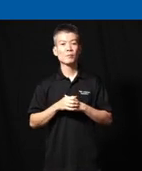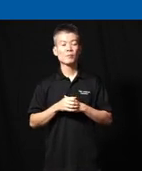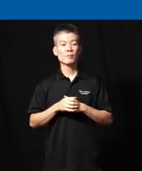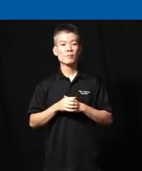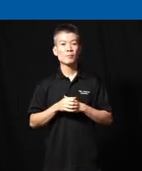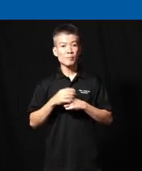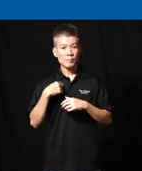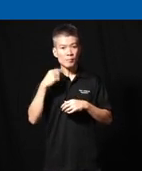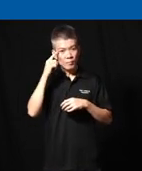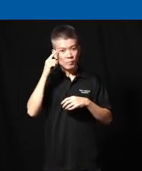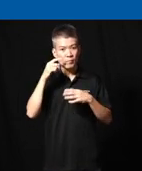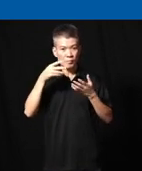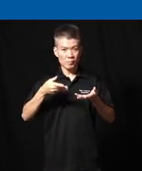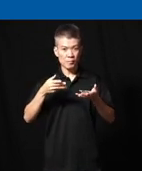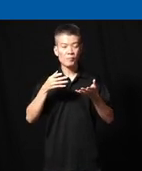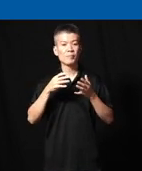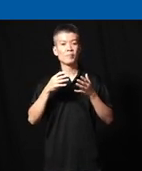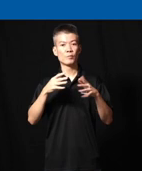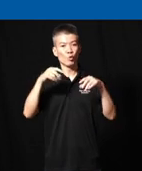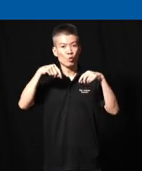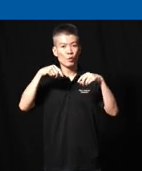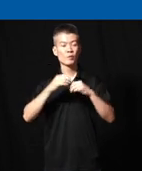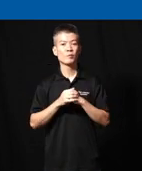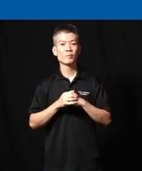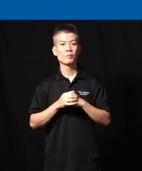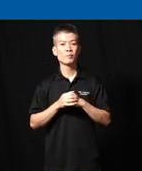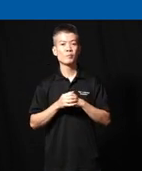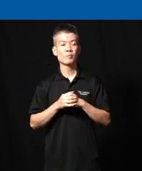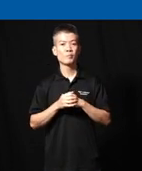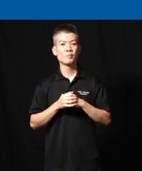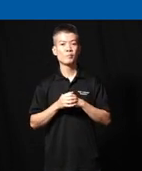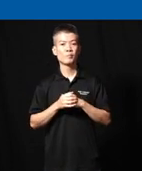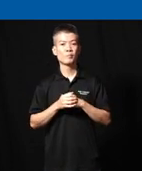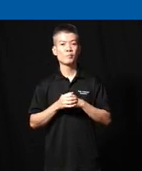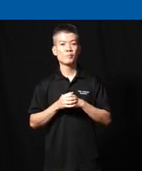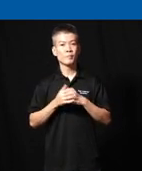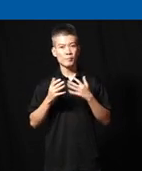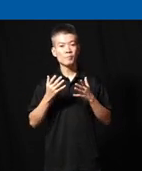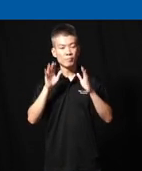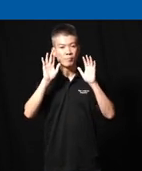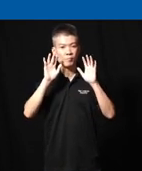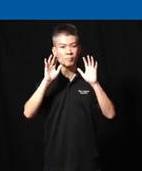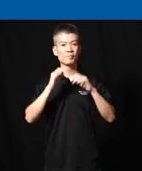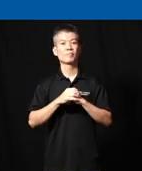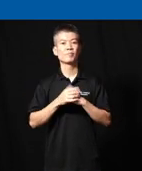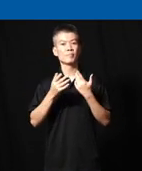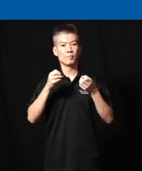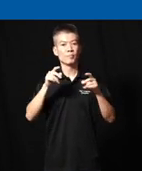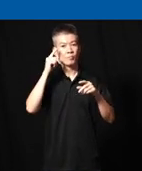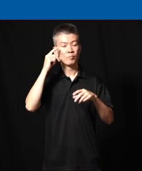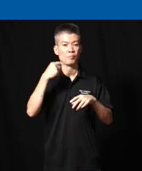um I think being here uh today has been um uh wonderful opportunity for me to uh to